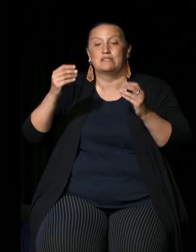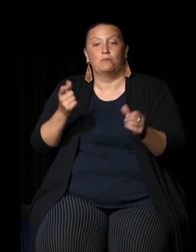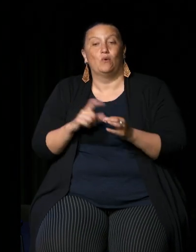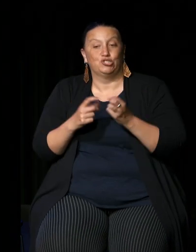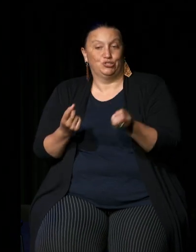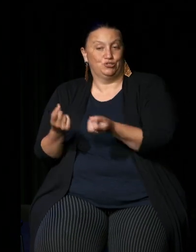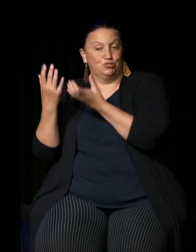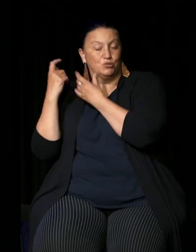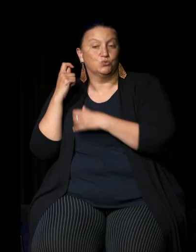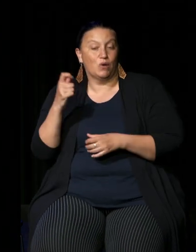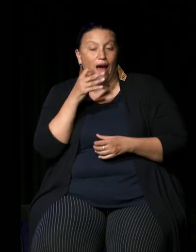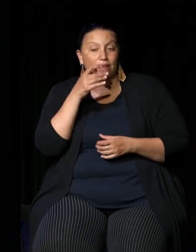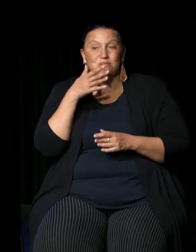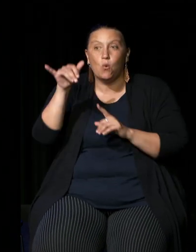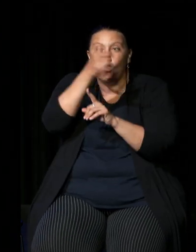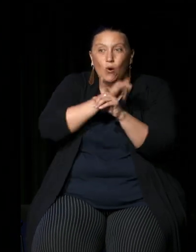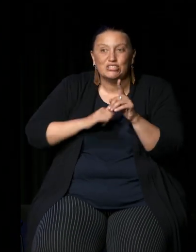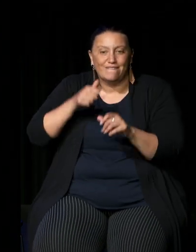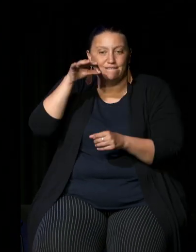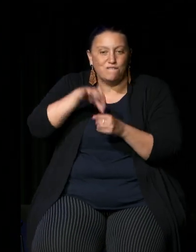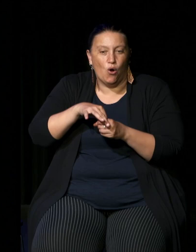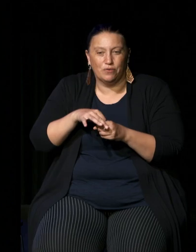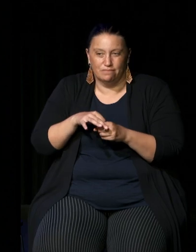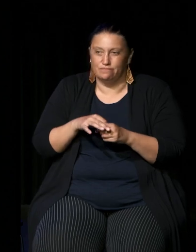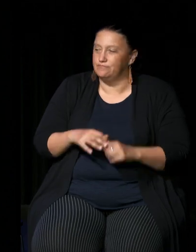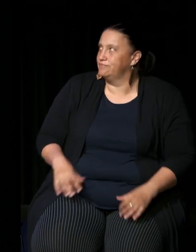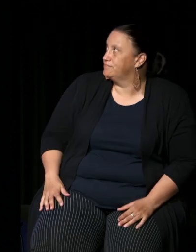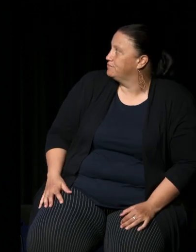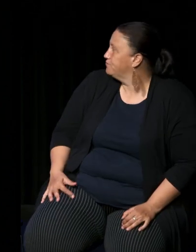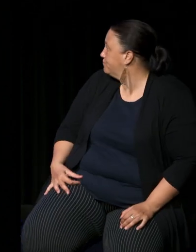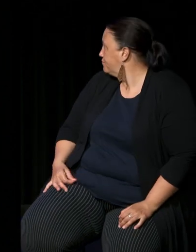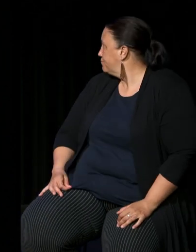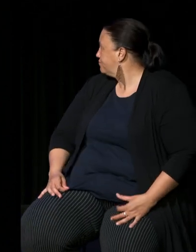and get you to vote for the one that you think is right at the top of your list of questions as well